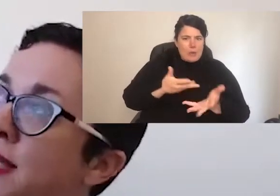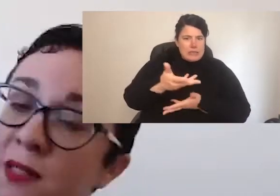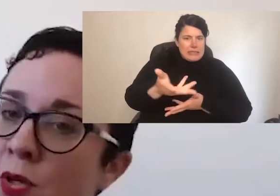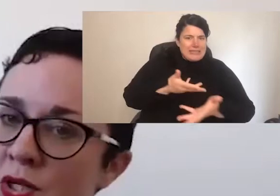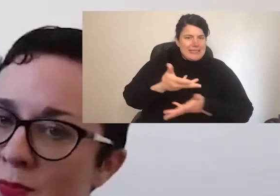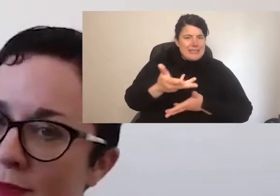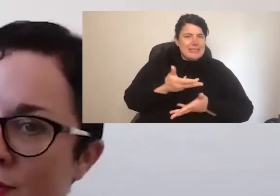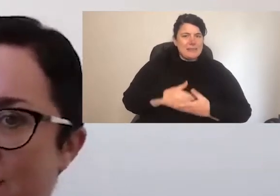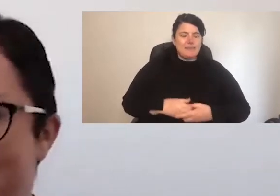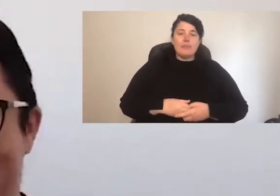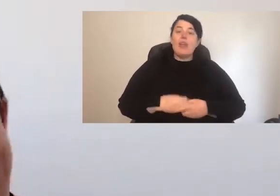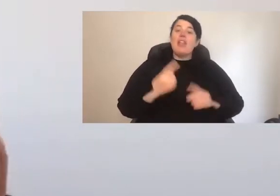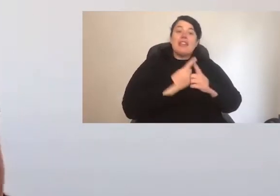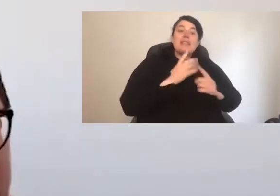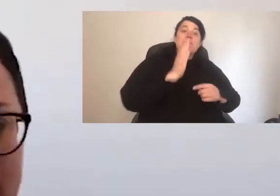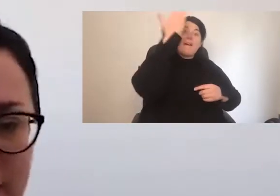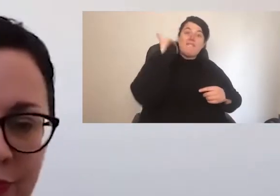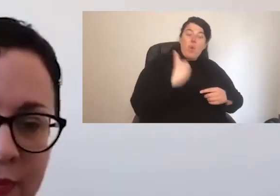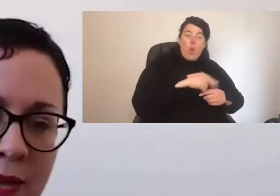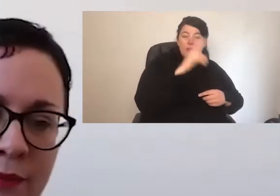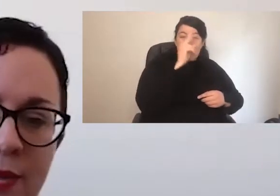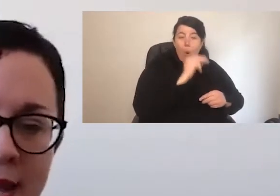smaller issues have been exacerbated now, in